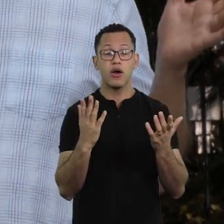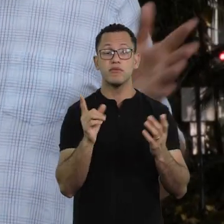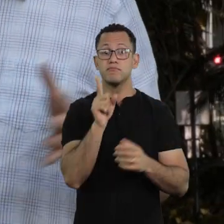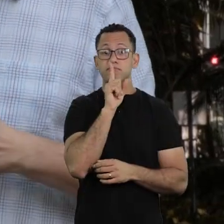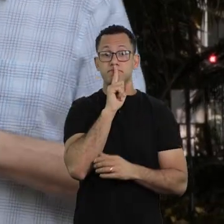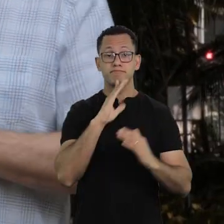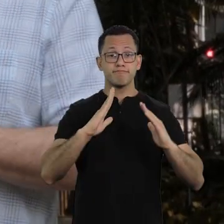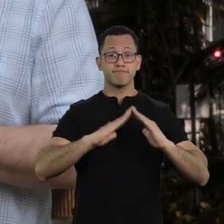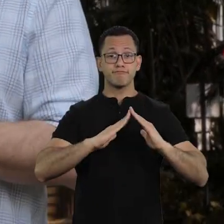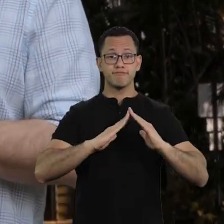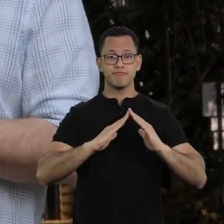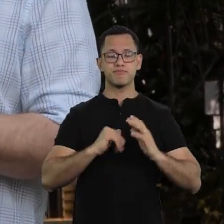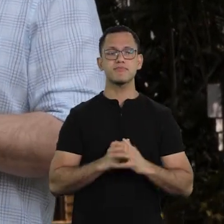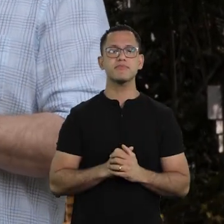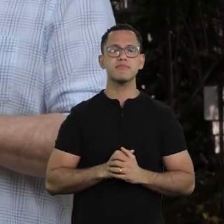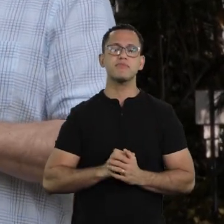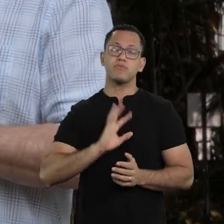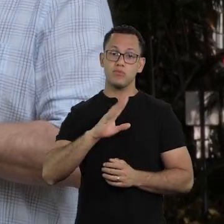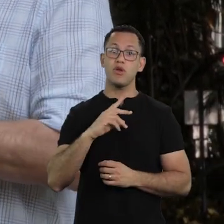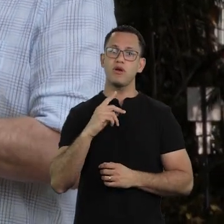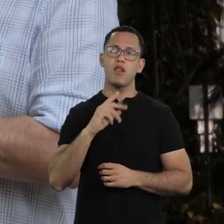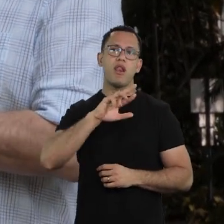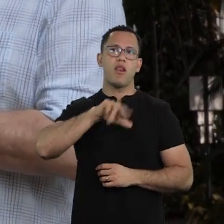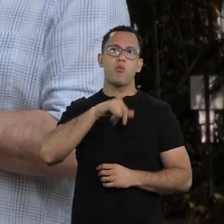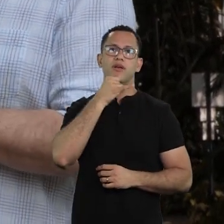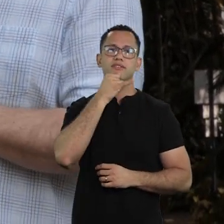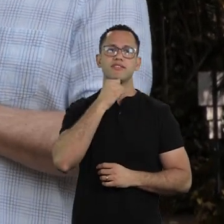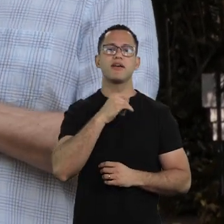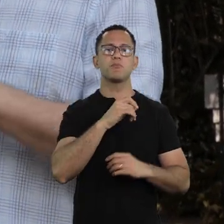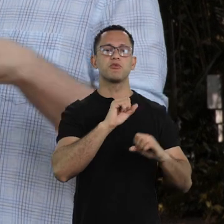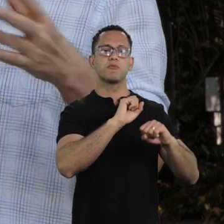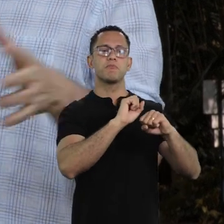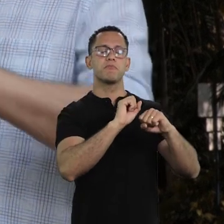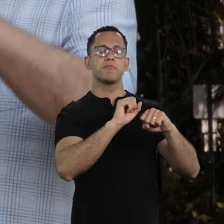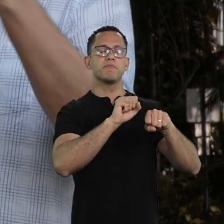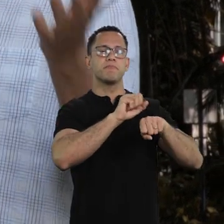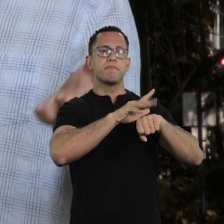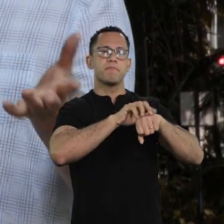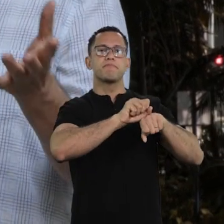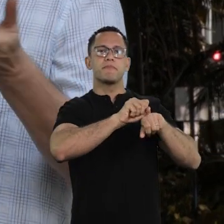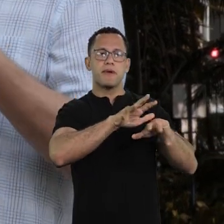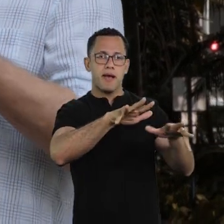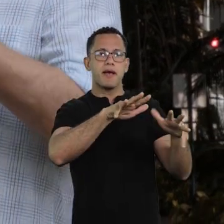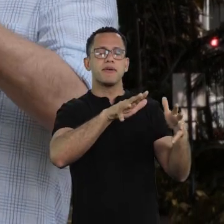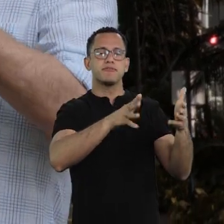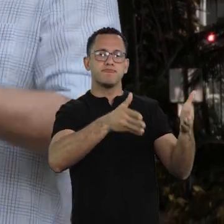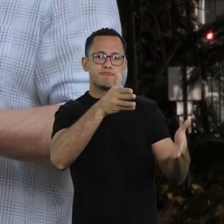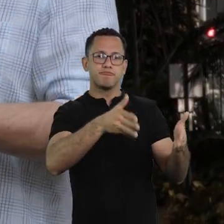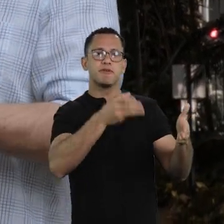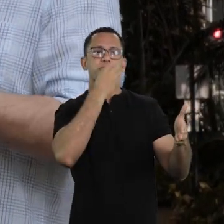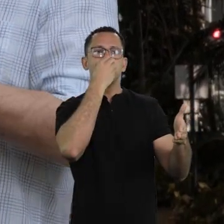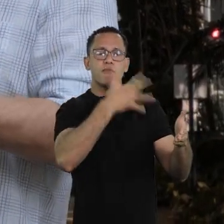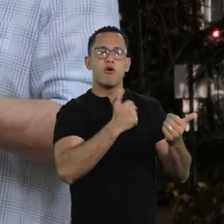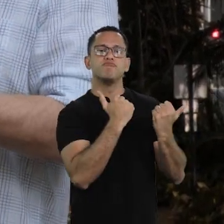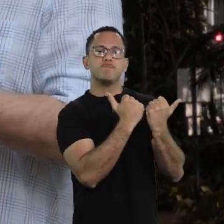I am not defending the pandemic, saying it’s the best thing for us... But since this is happening,